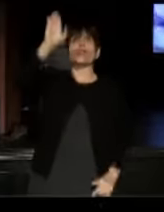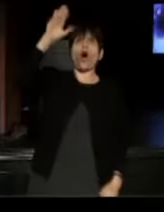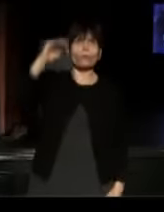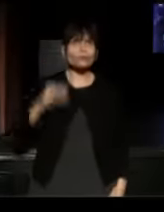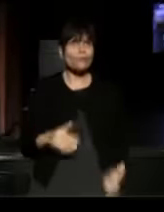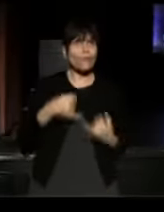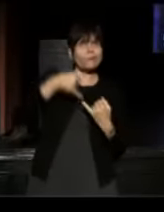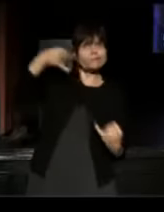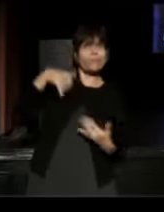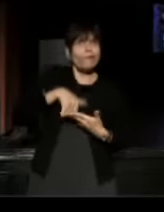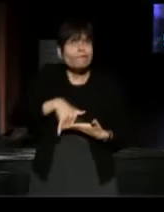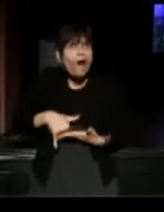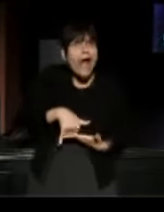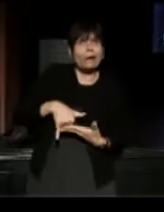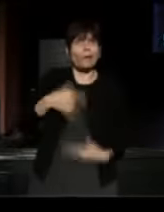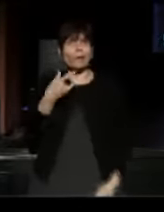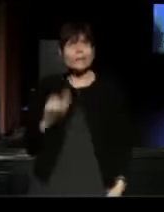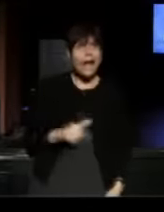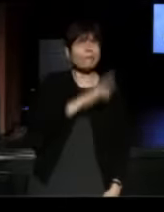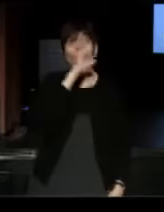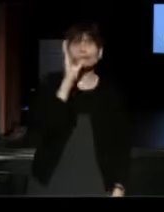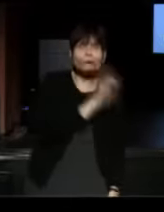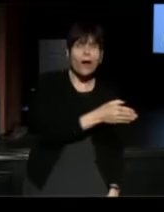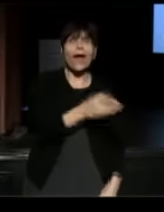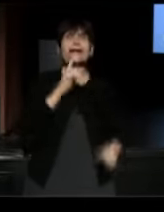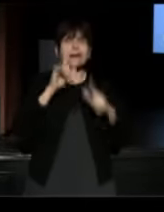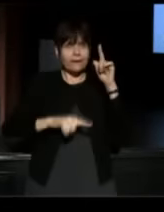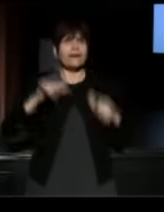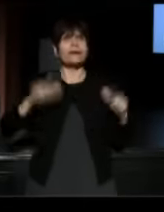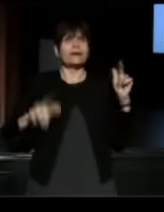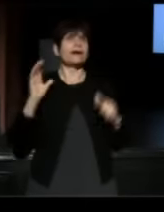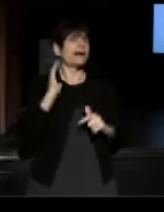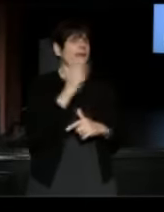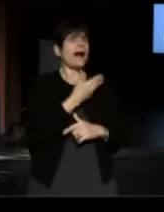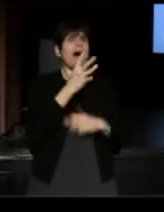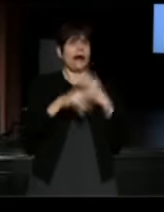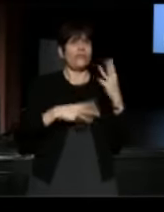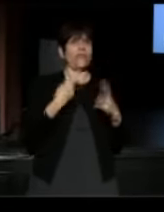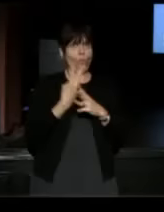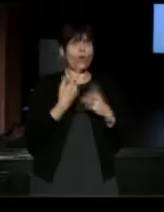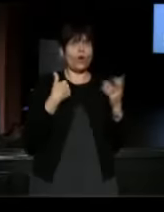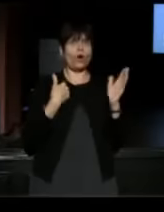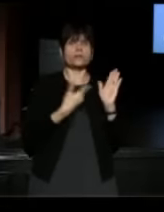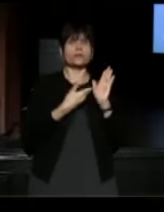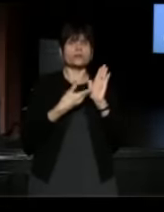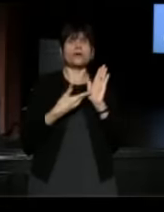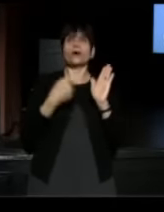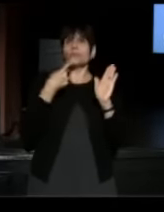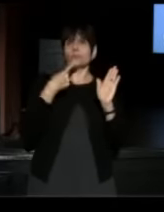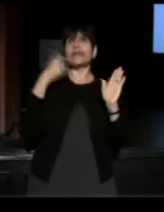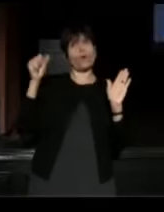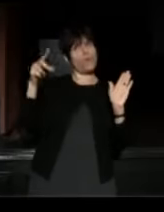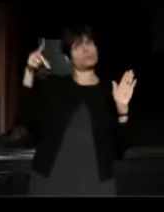we were fat, we were gay, we were straight. Out there, the world said, "No you can't" and we said, "Oh yes we can!".